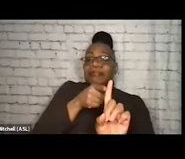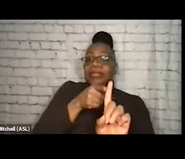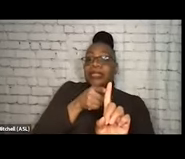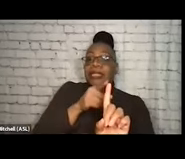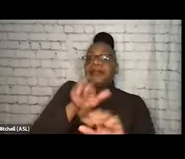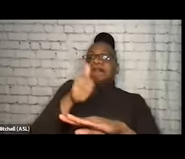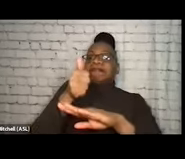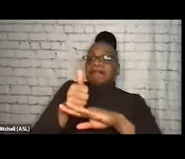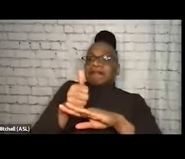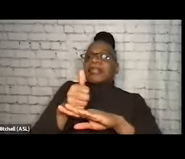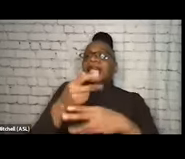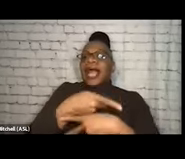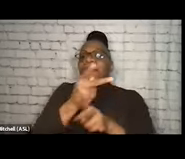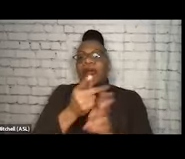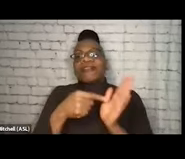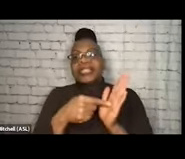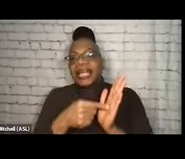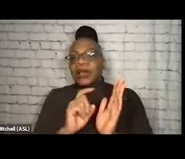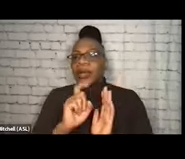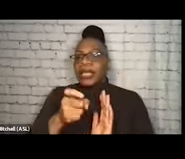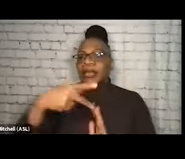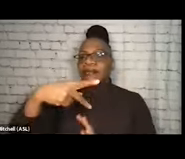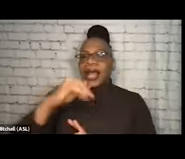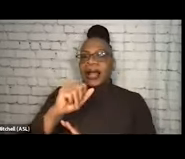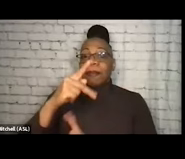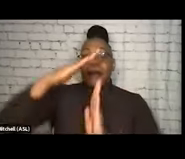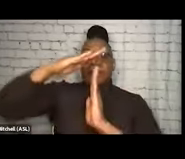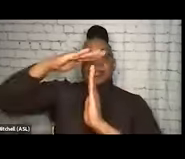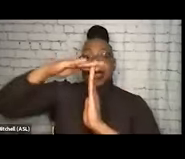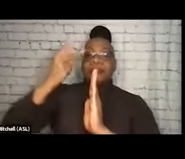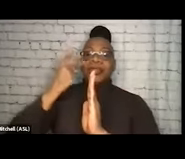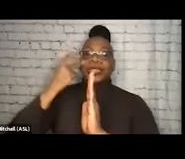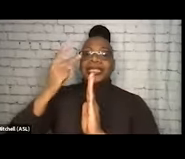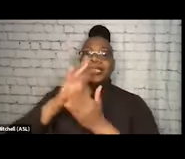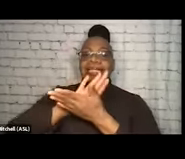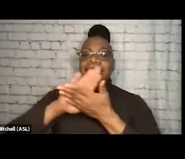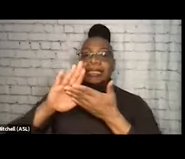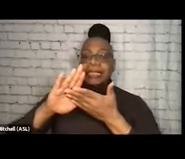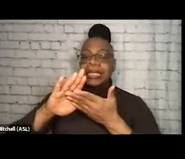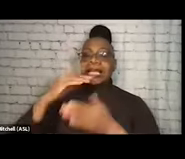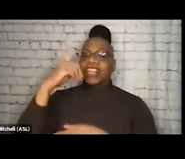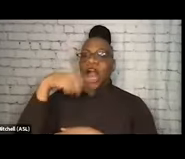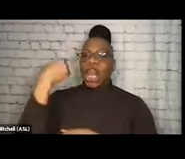We can give things like a pipe made right here on top, is a really unique-looking pipe specifically made for tar heroin.